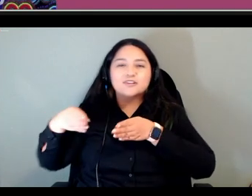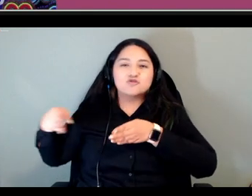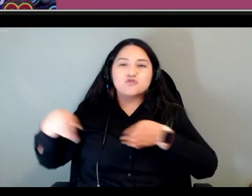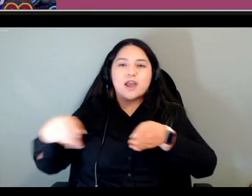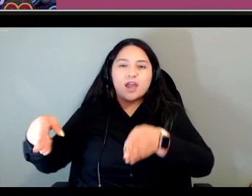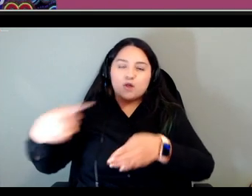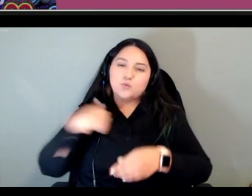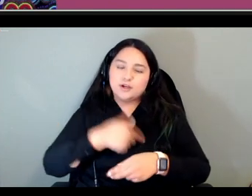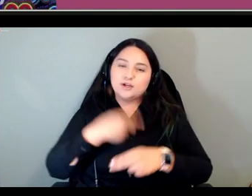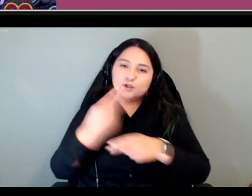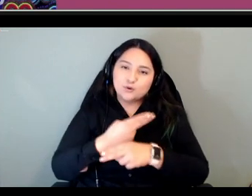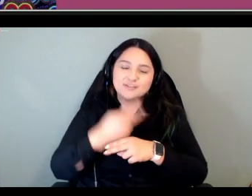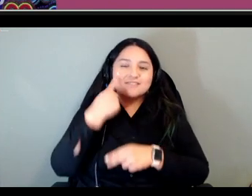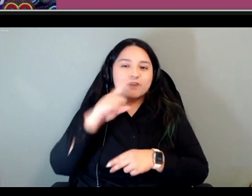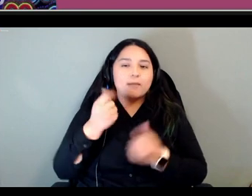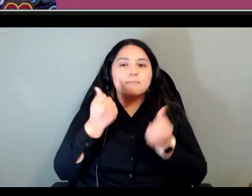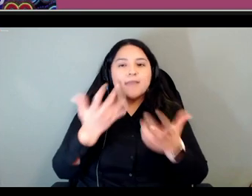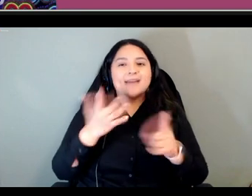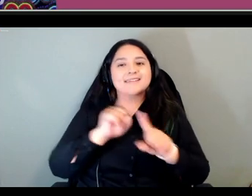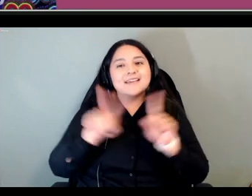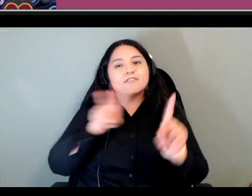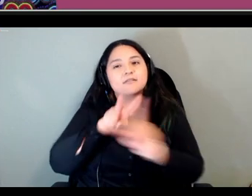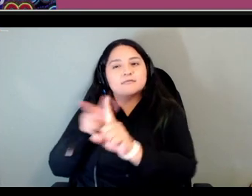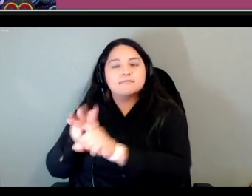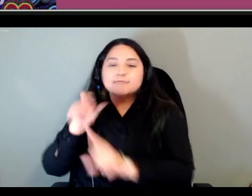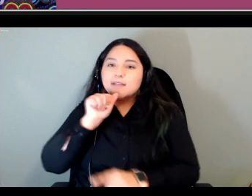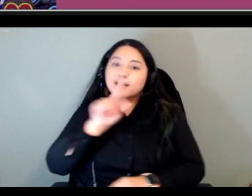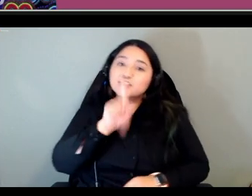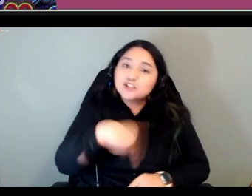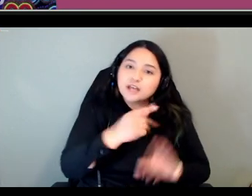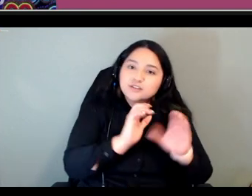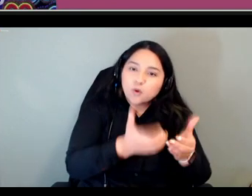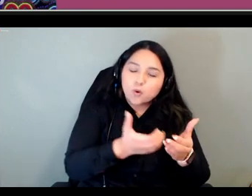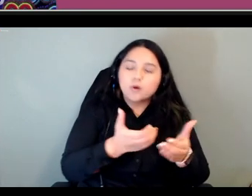in the course we're taking advantage of it and we have copyright elders and and we have